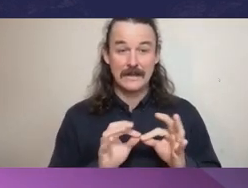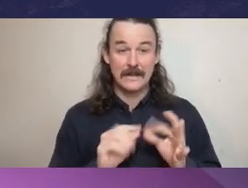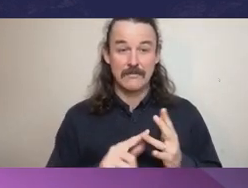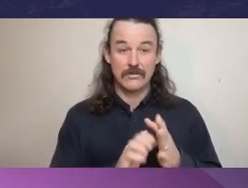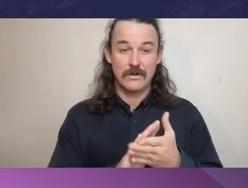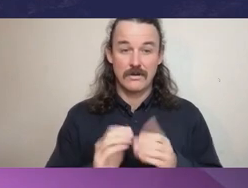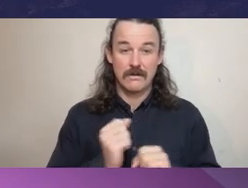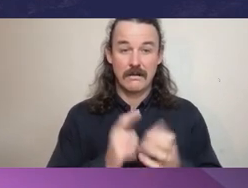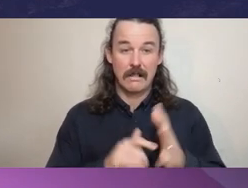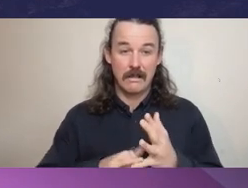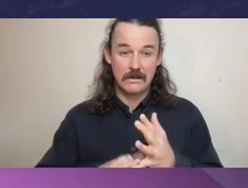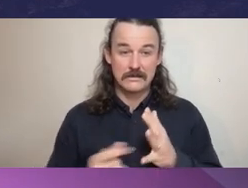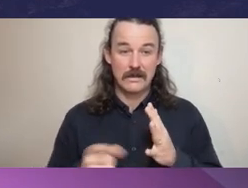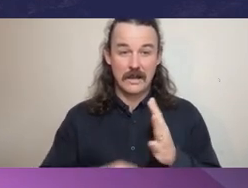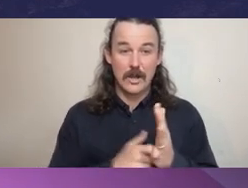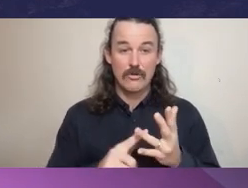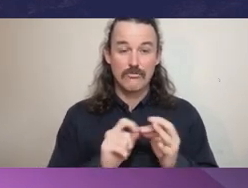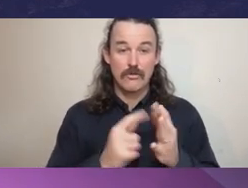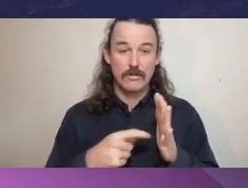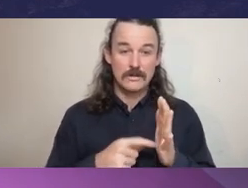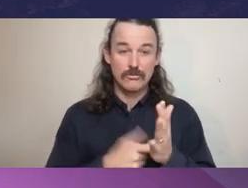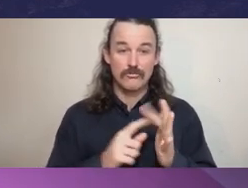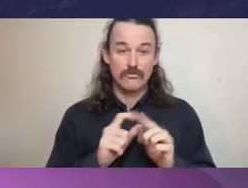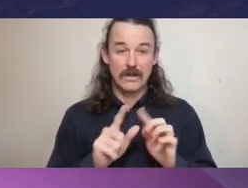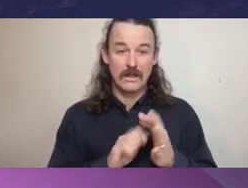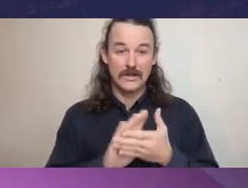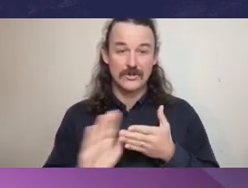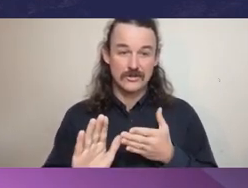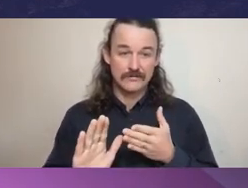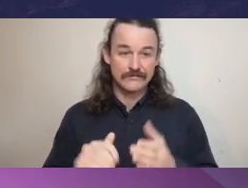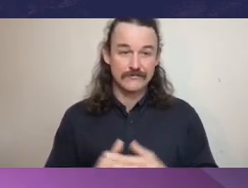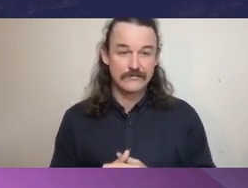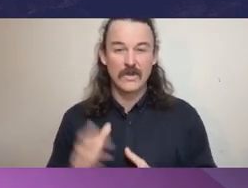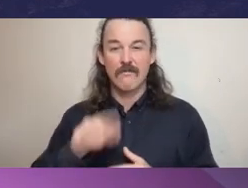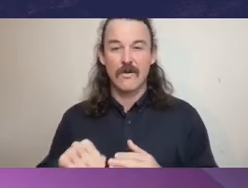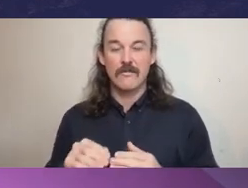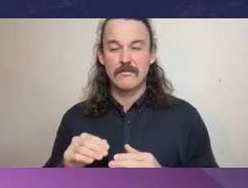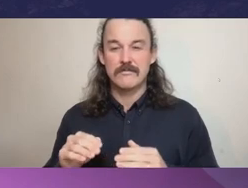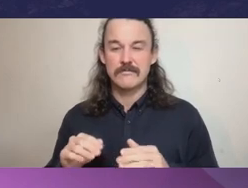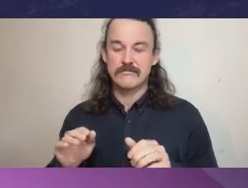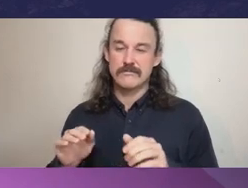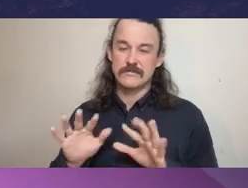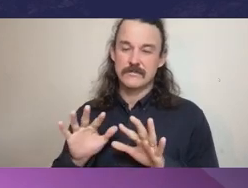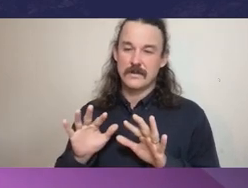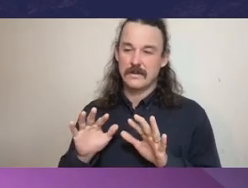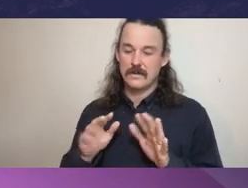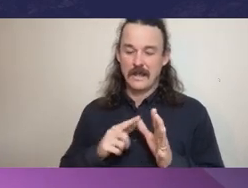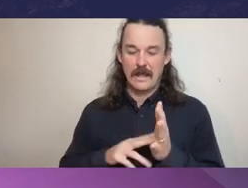and also Robert Redlich of the Independent Broad-based Anti-Corruption Commission. Welcome, everybody. Thank you.